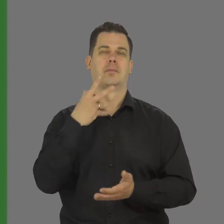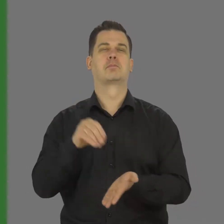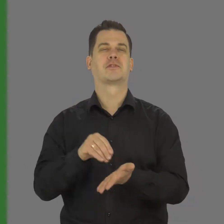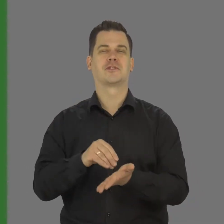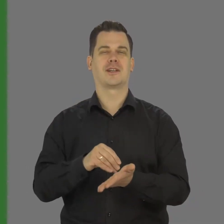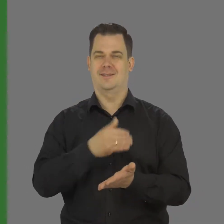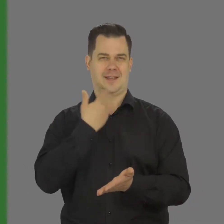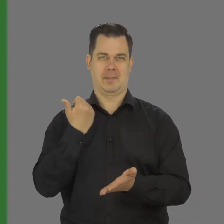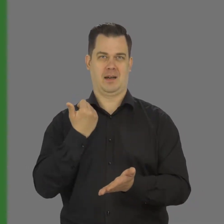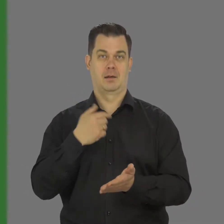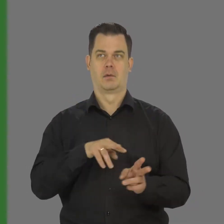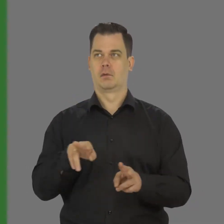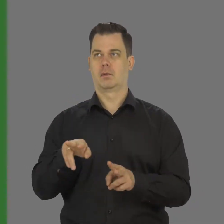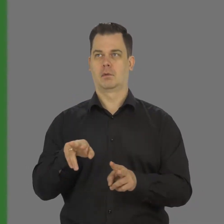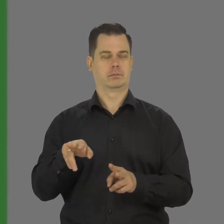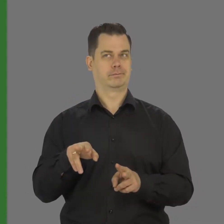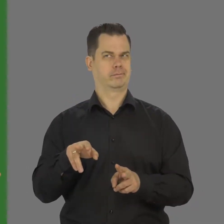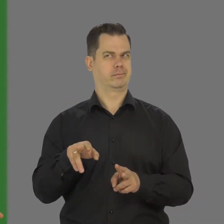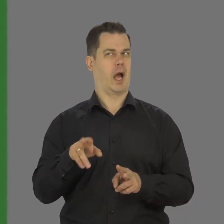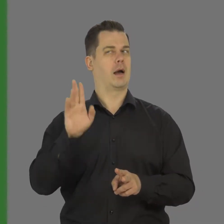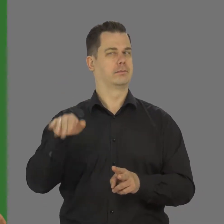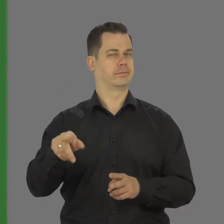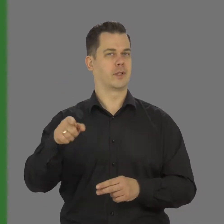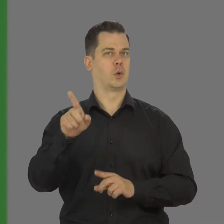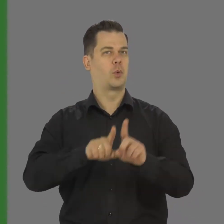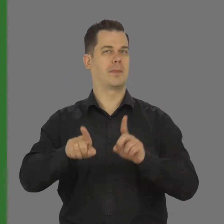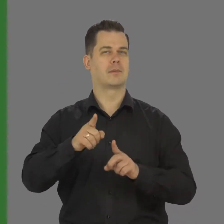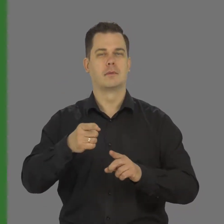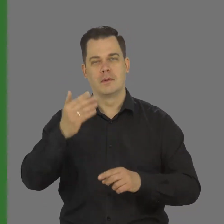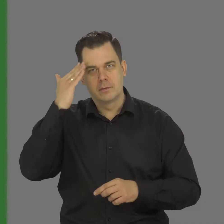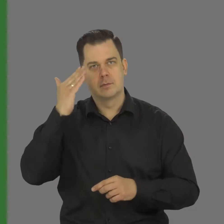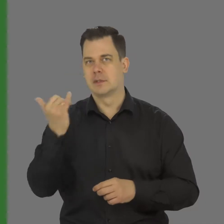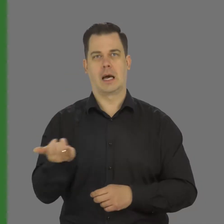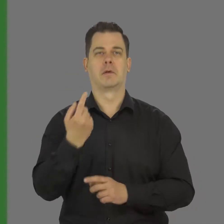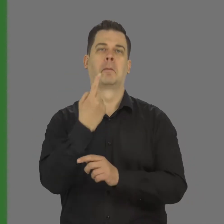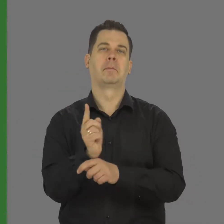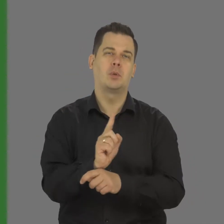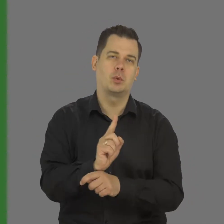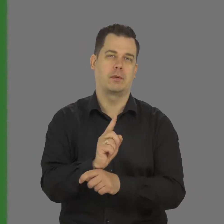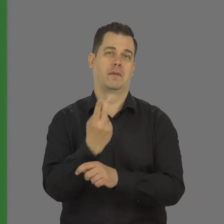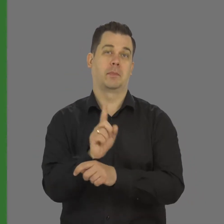to Sign Language interpreter in public space, so naturally, by the first or two minutes